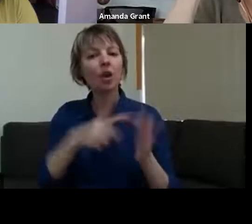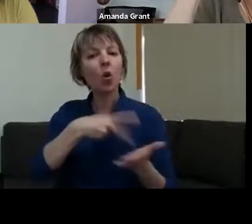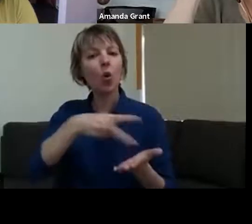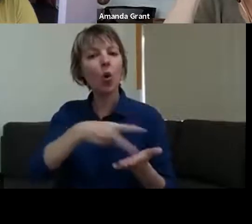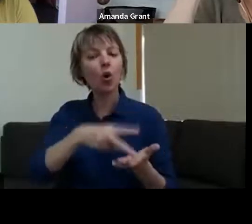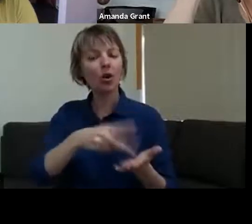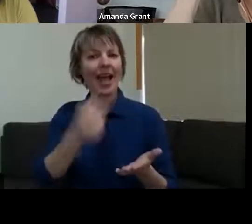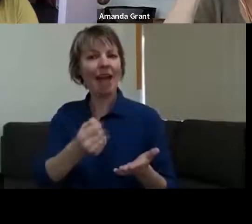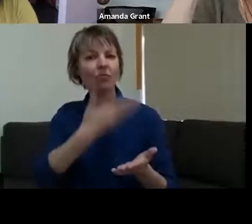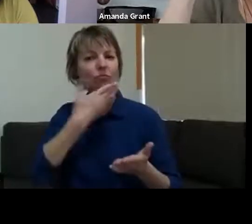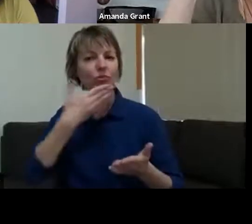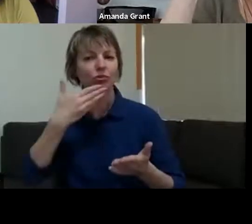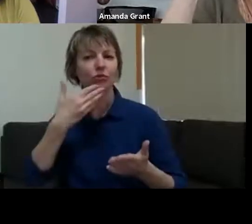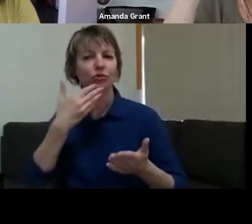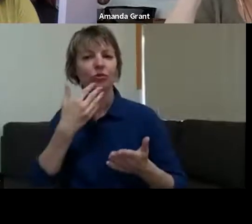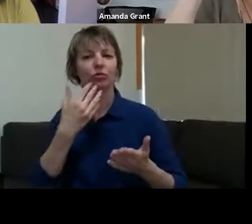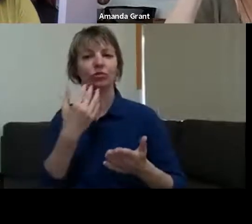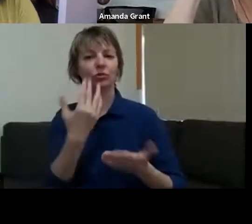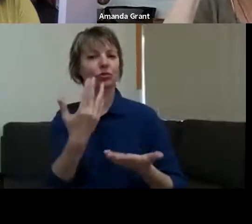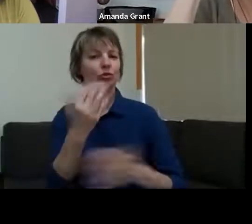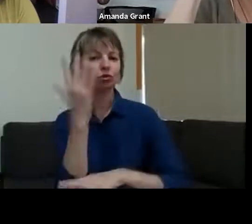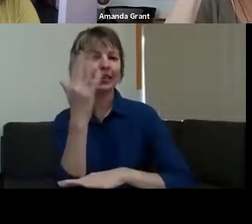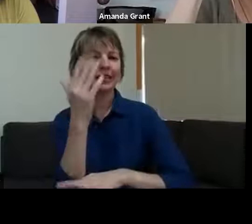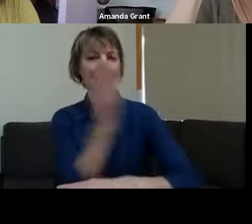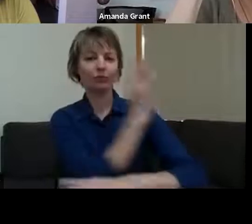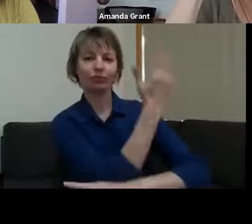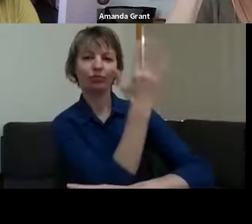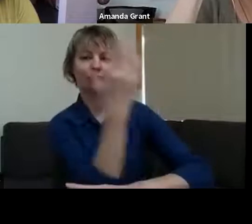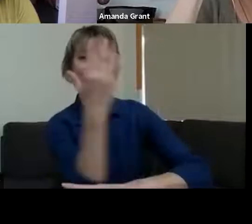images of a clan of sugarpines that were planted almost 100 years ago.